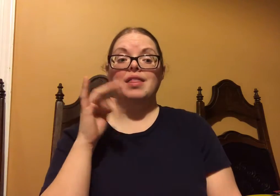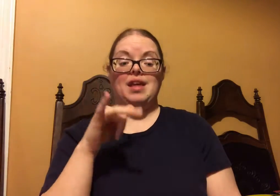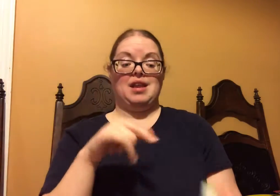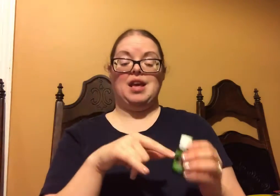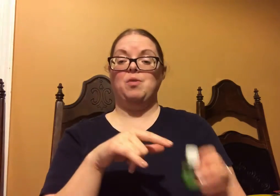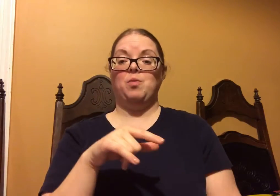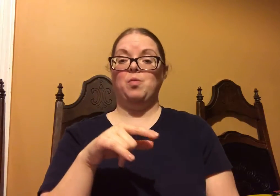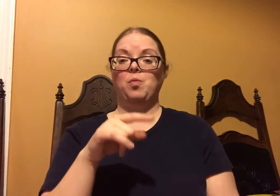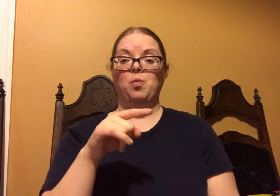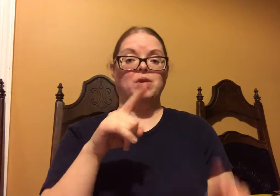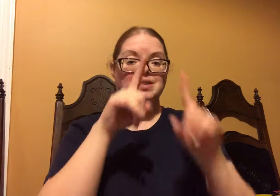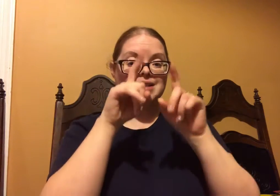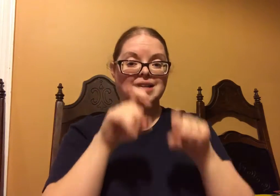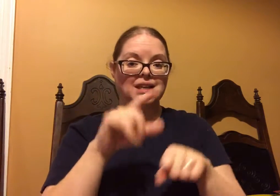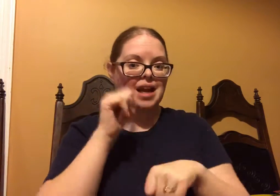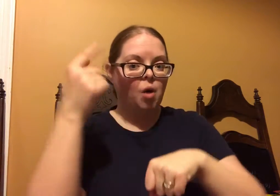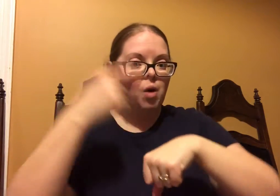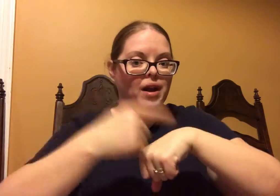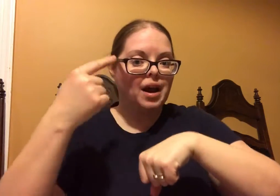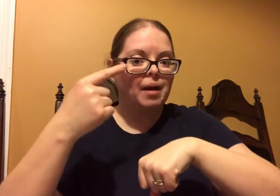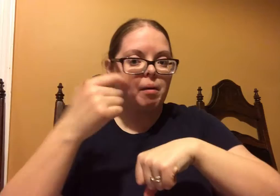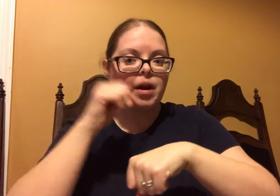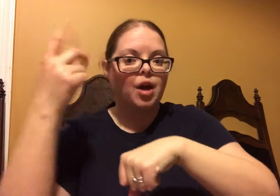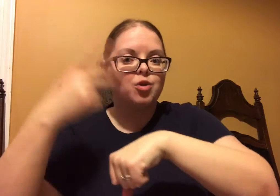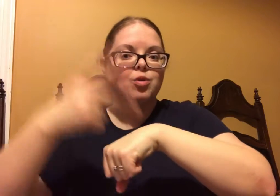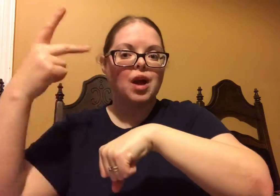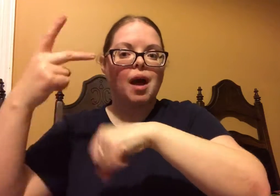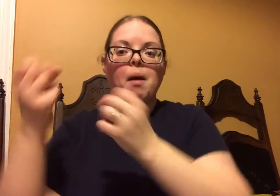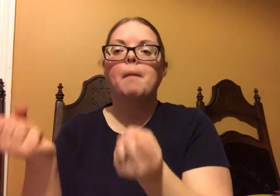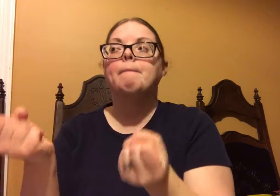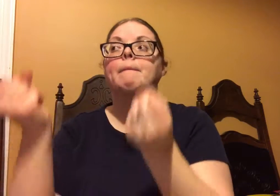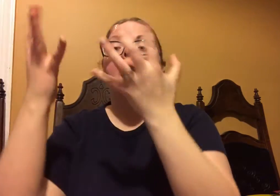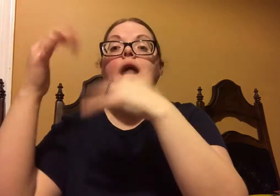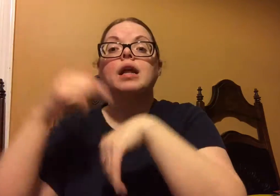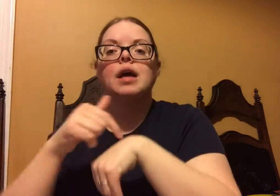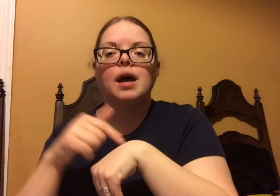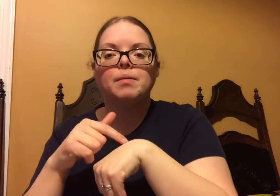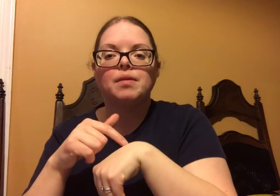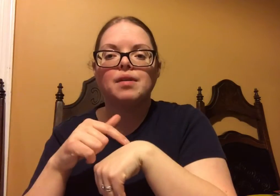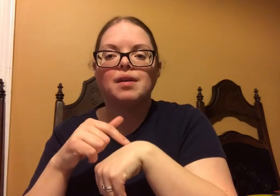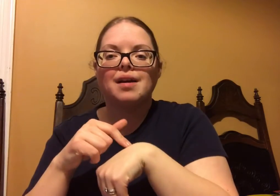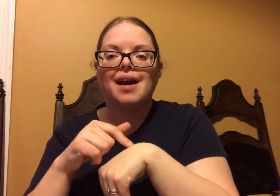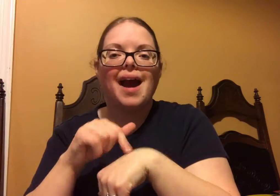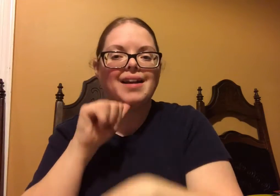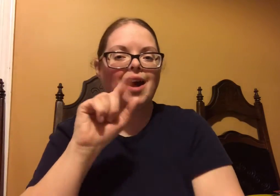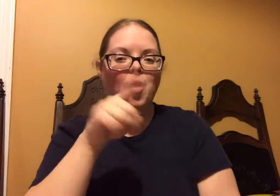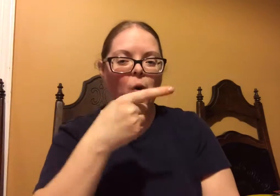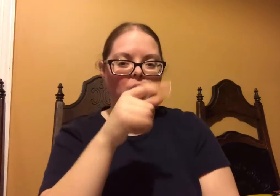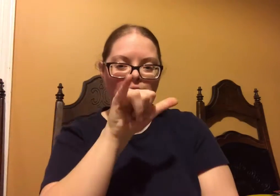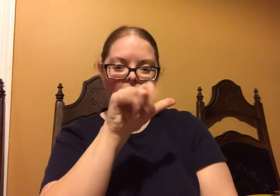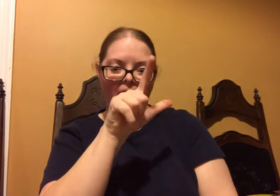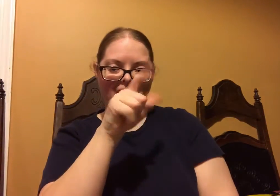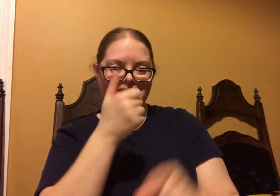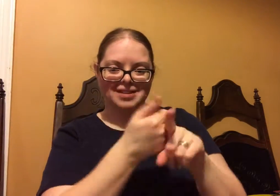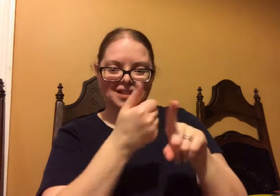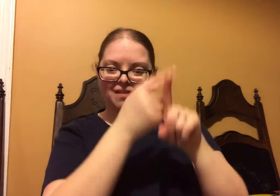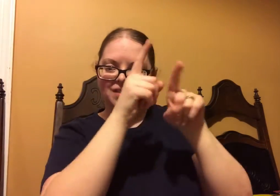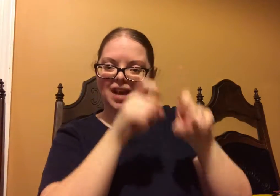I know that they didn't test it once or twice, they tested it several times.